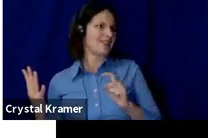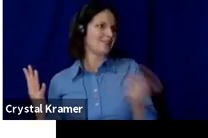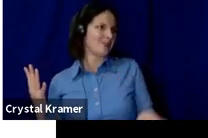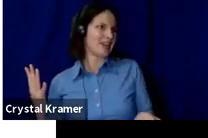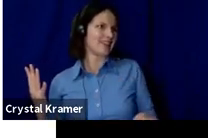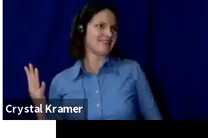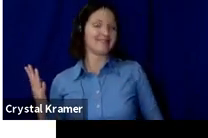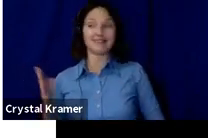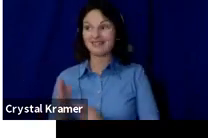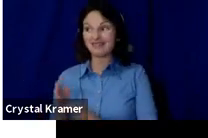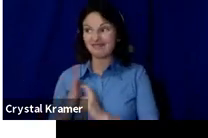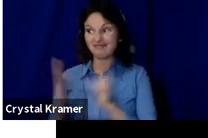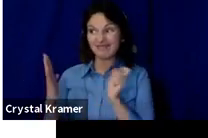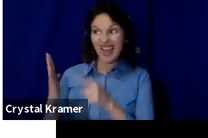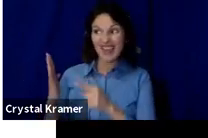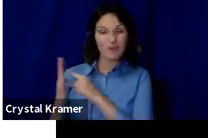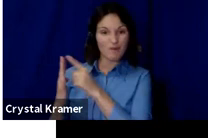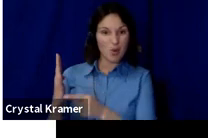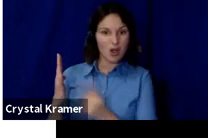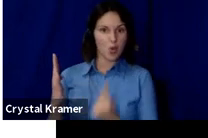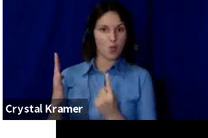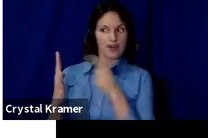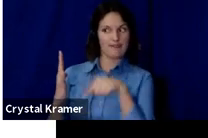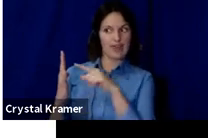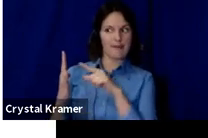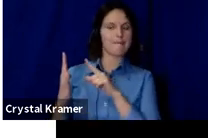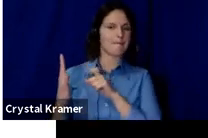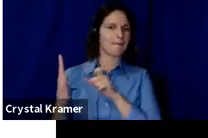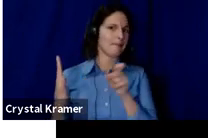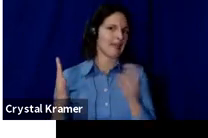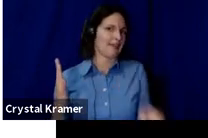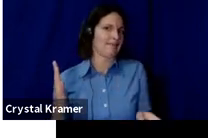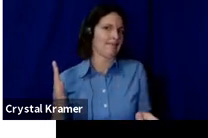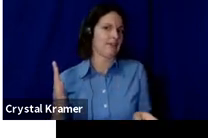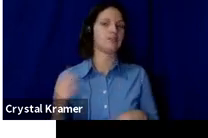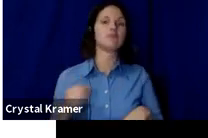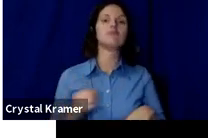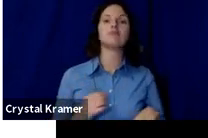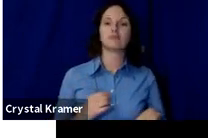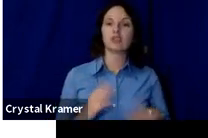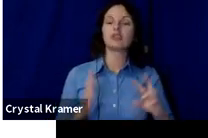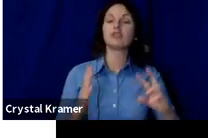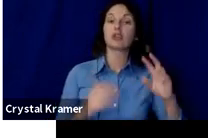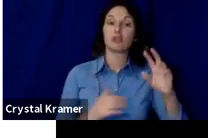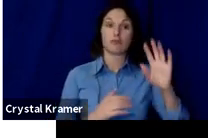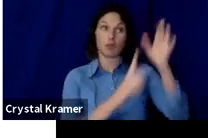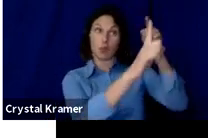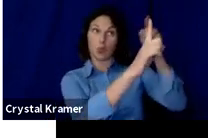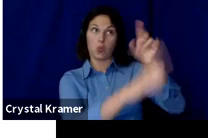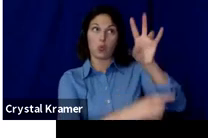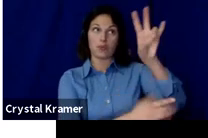With those numbers, your goal of $7, 500, that means you would need 100 donations if